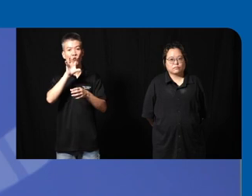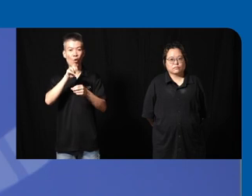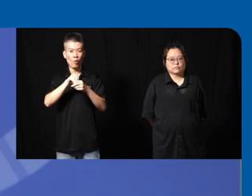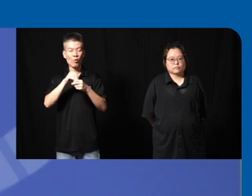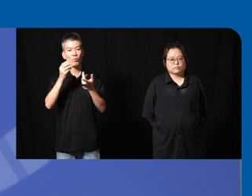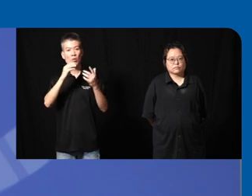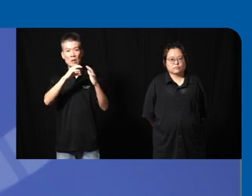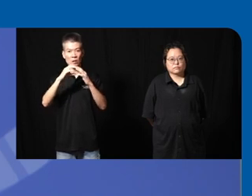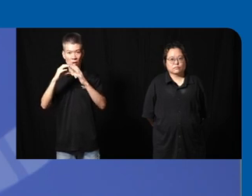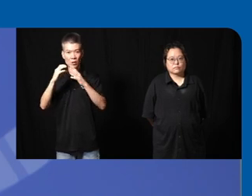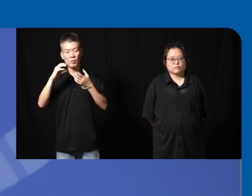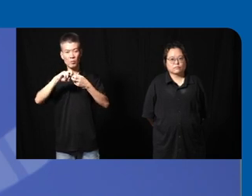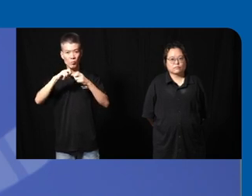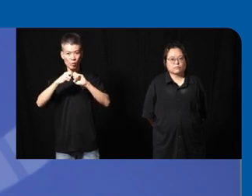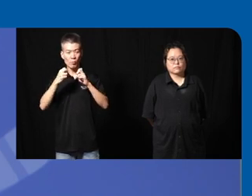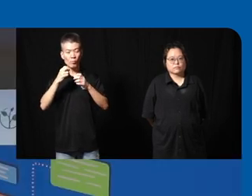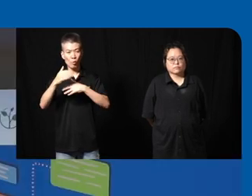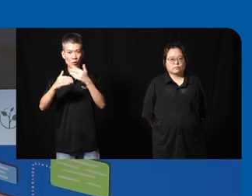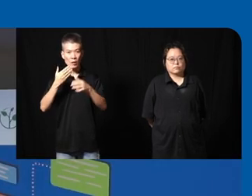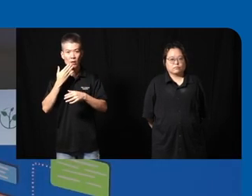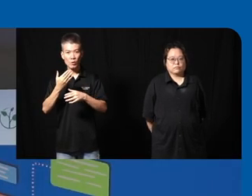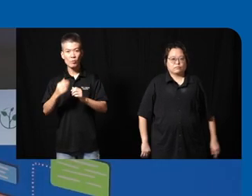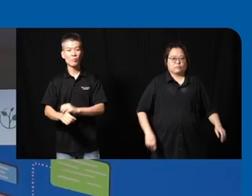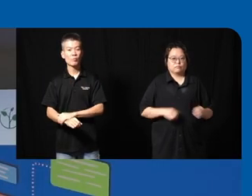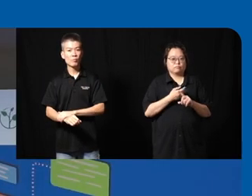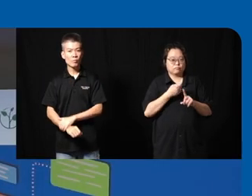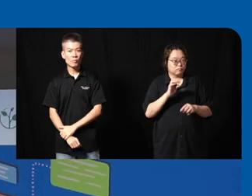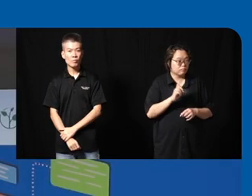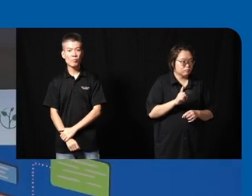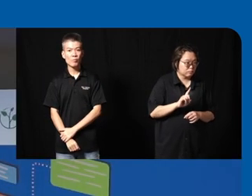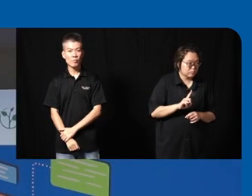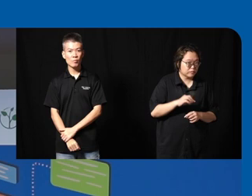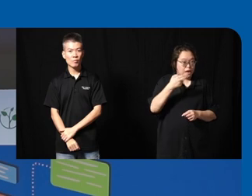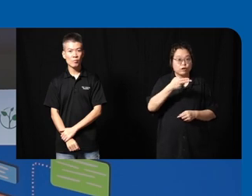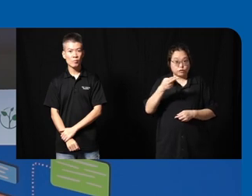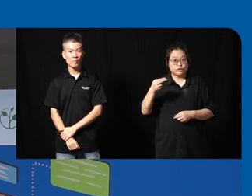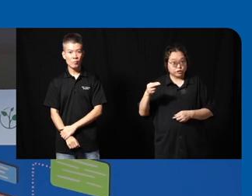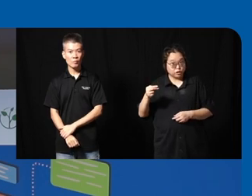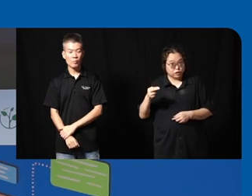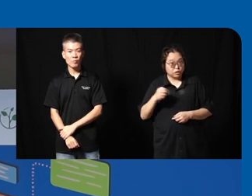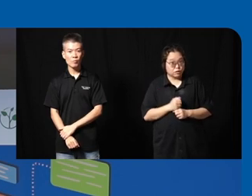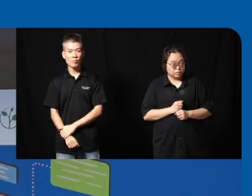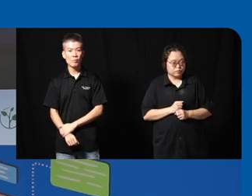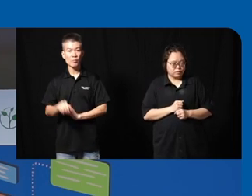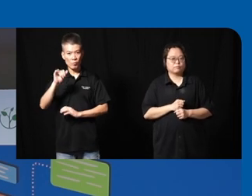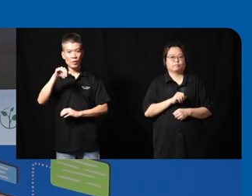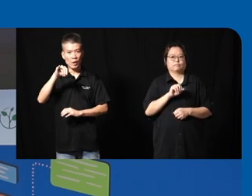City development process thank you and you're from solo city Indonesia we should also mention this so